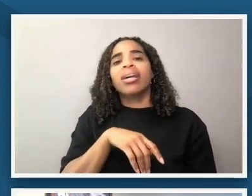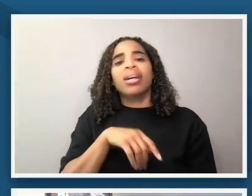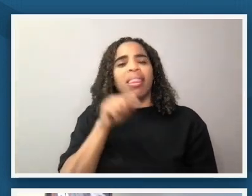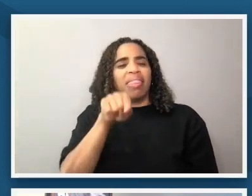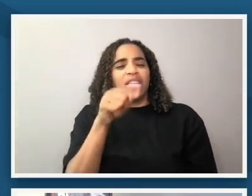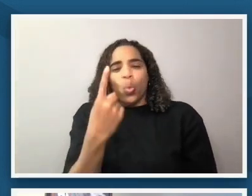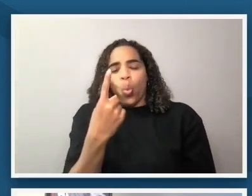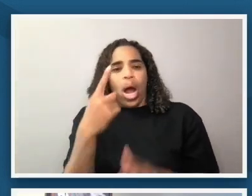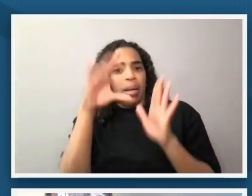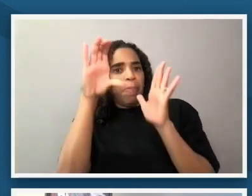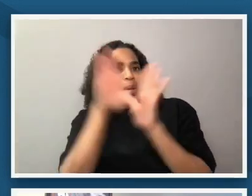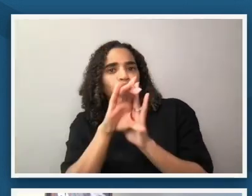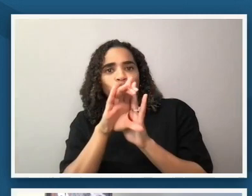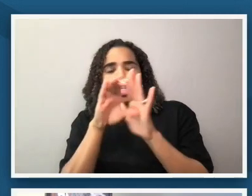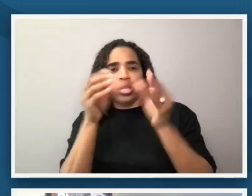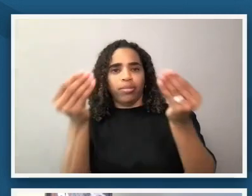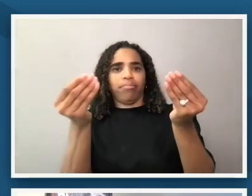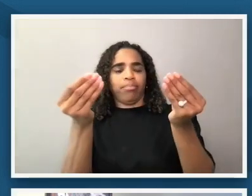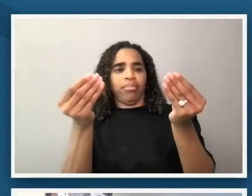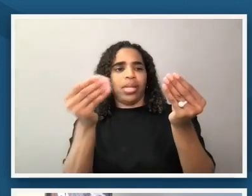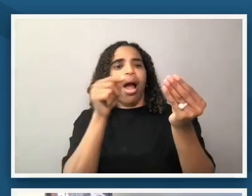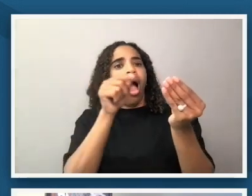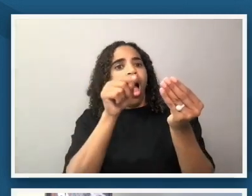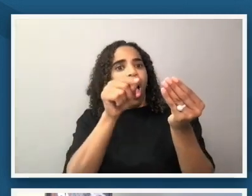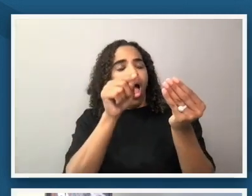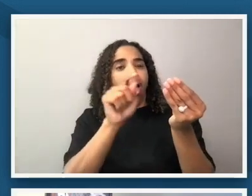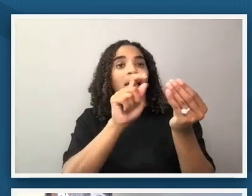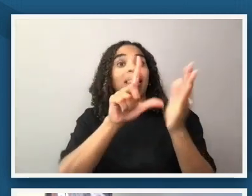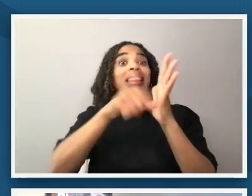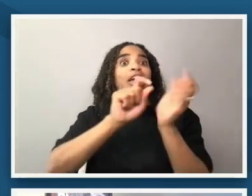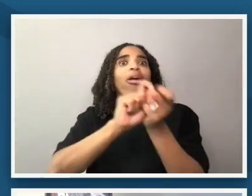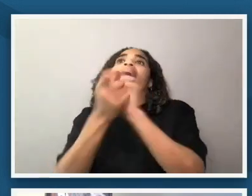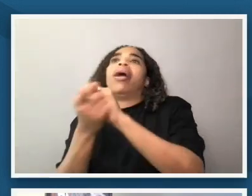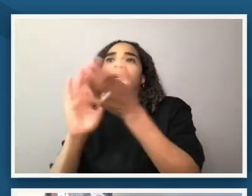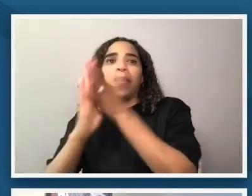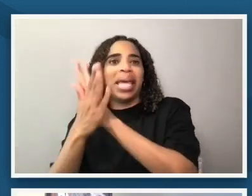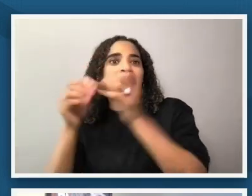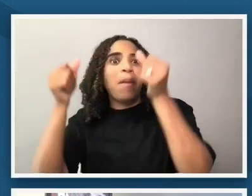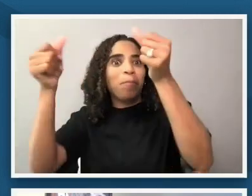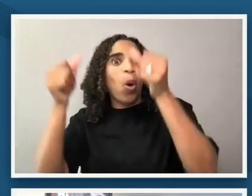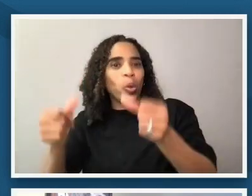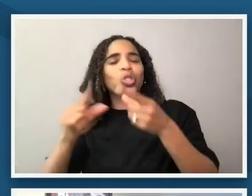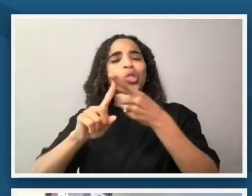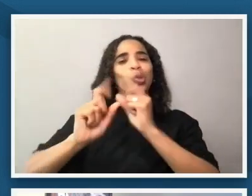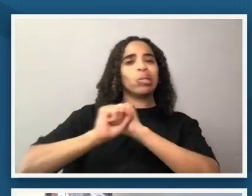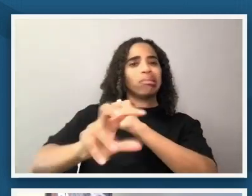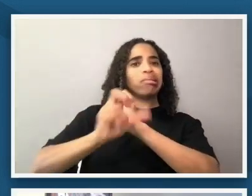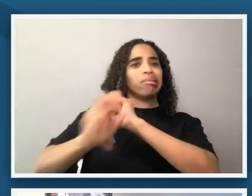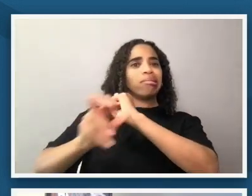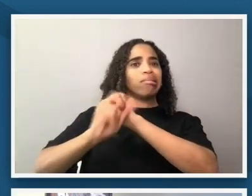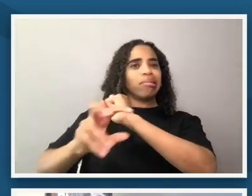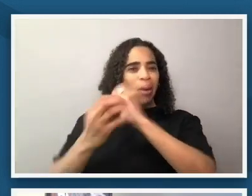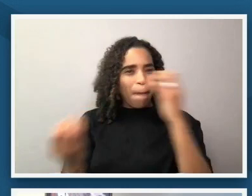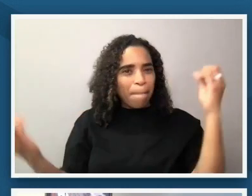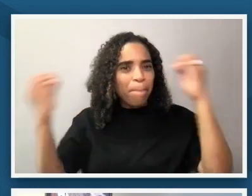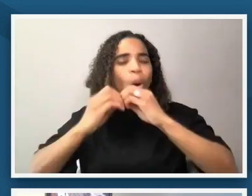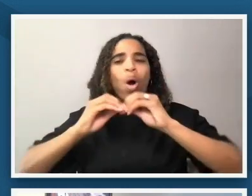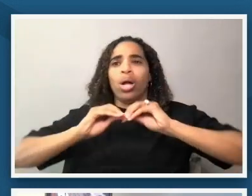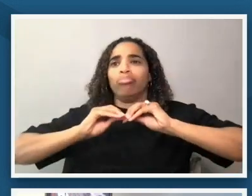turn it into another medium of a poster um to get that message out even more